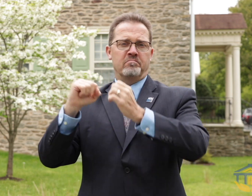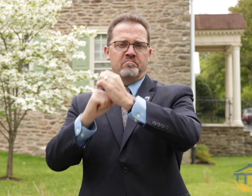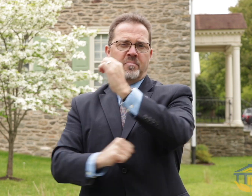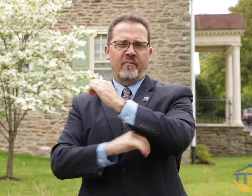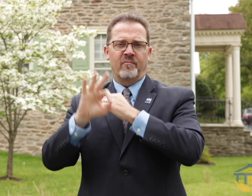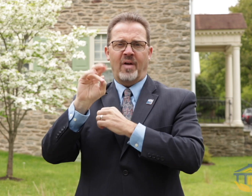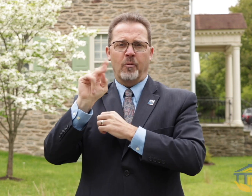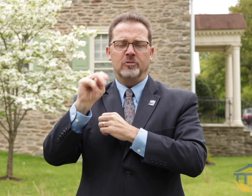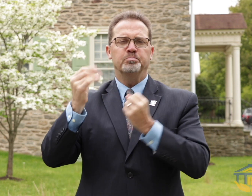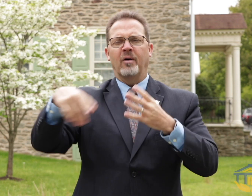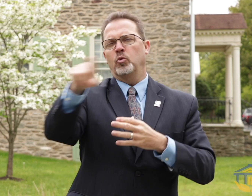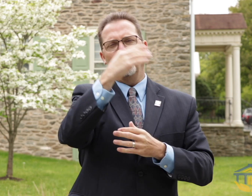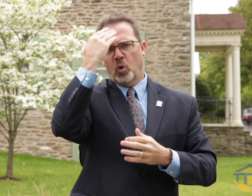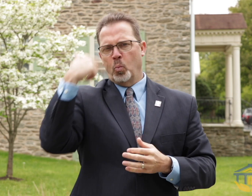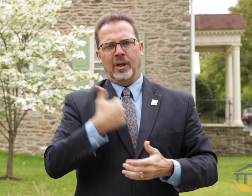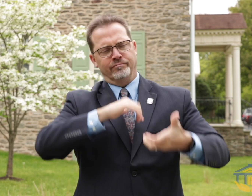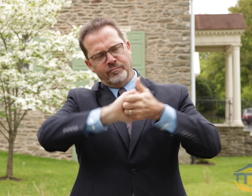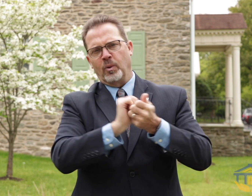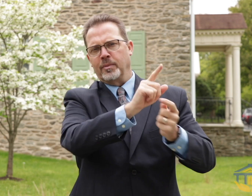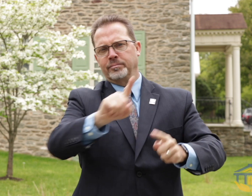Foundation. I hope that you all realize how important that relationship